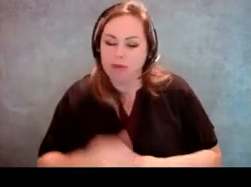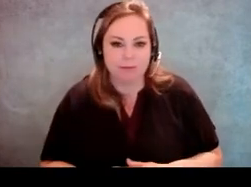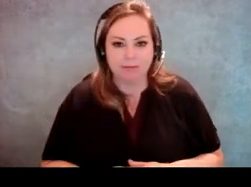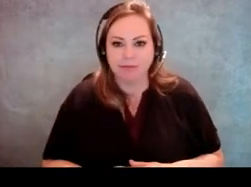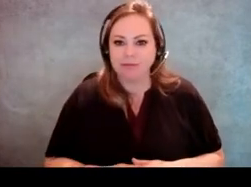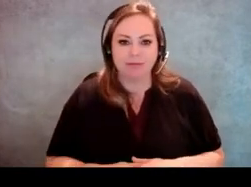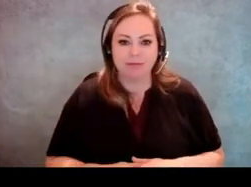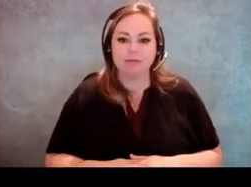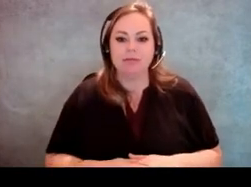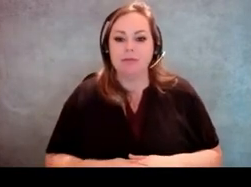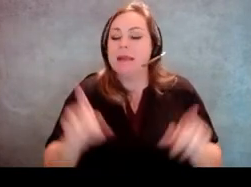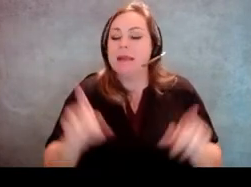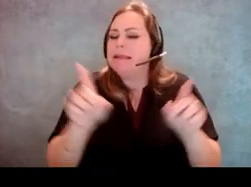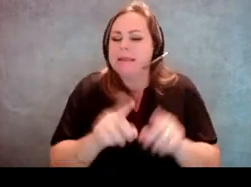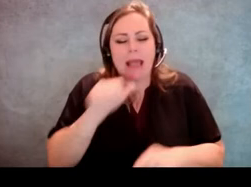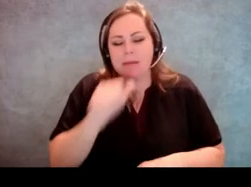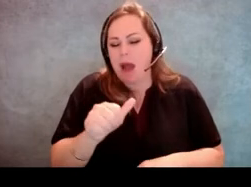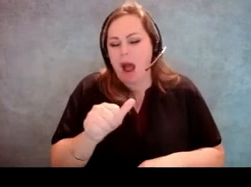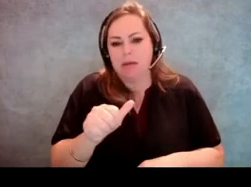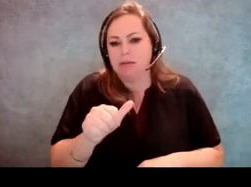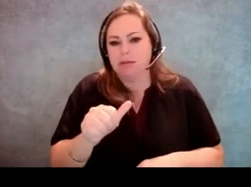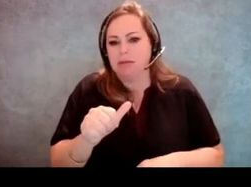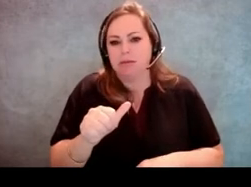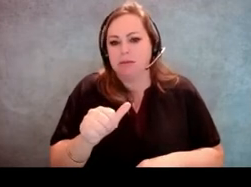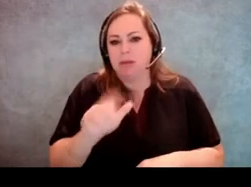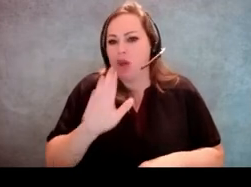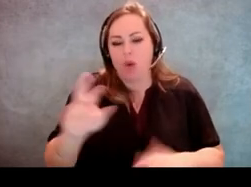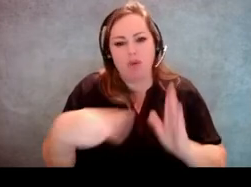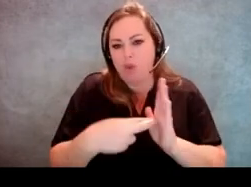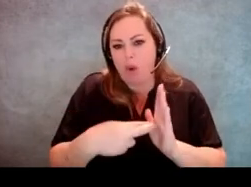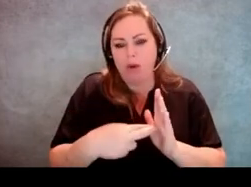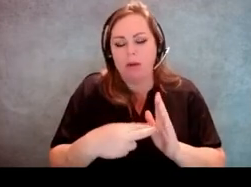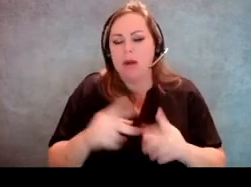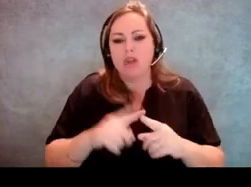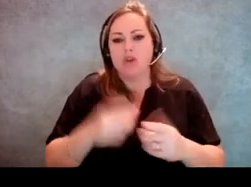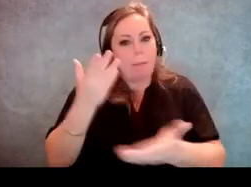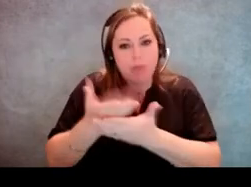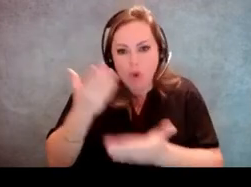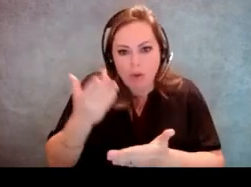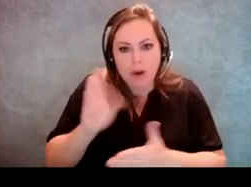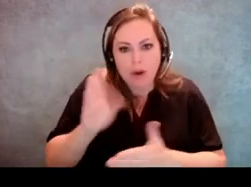Just as an election worker it is not your role or our role to prove one's disability status,